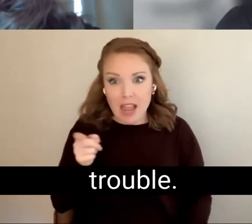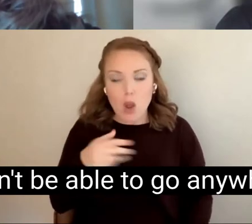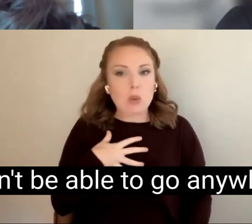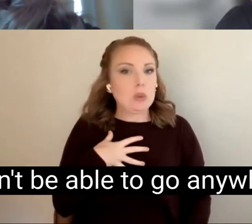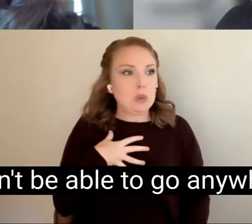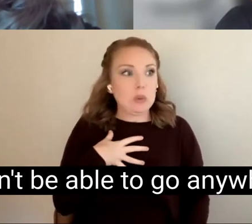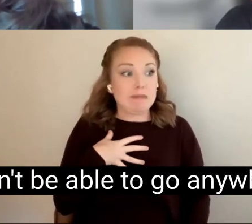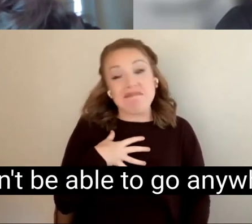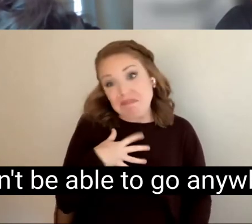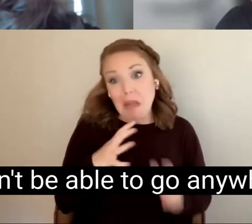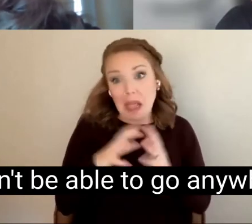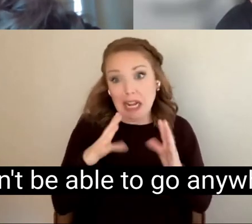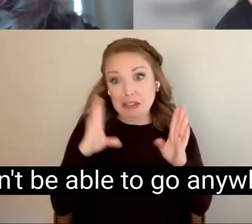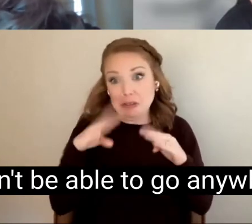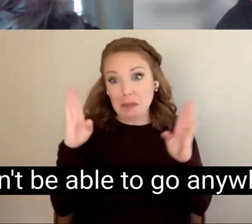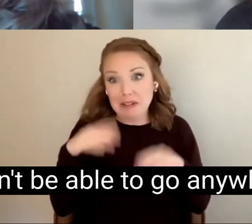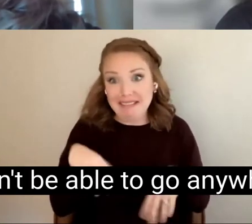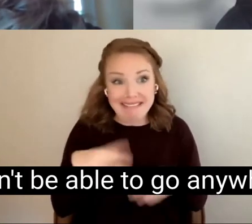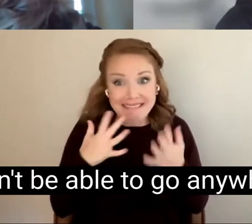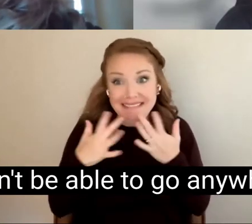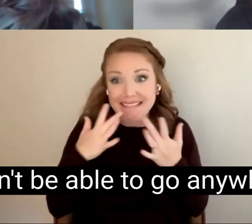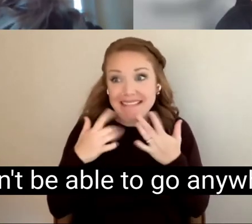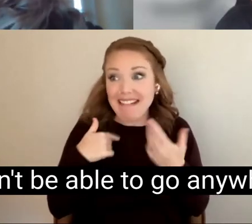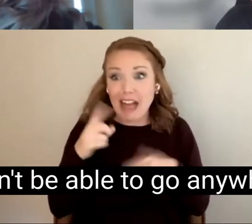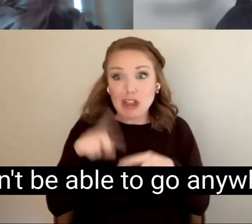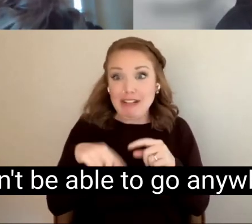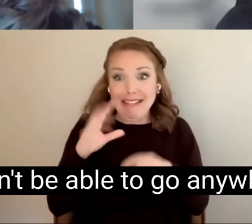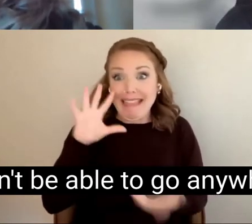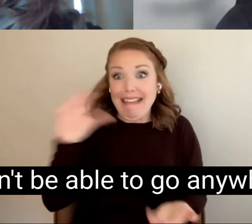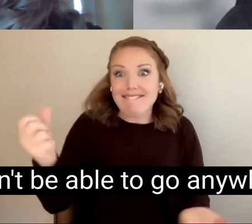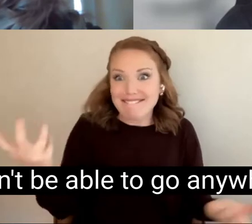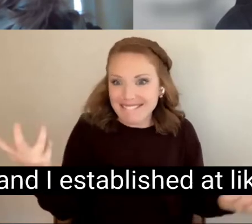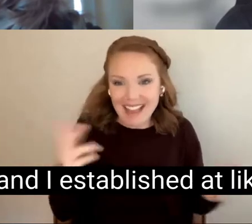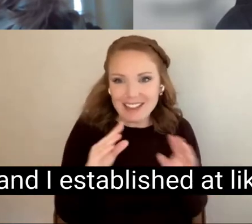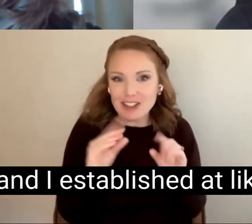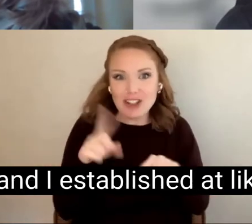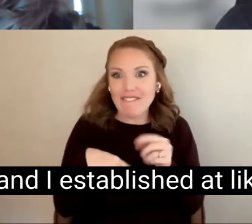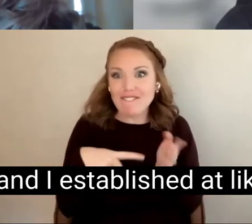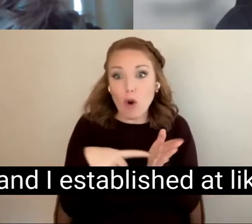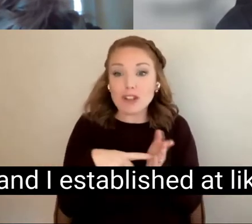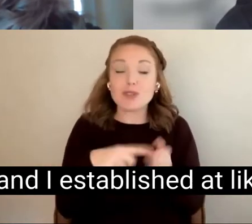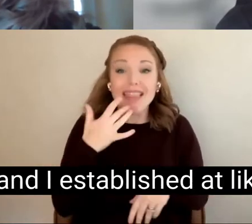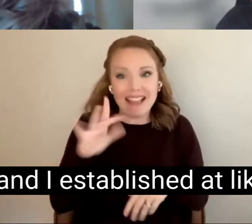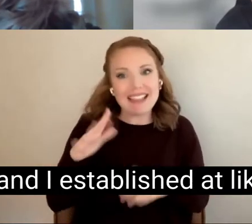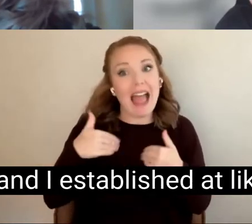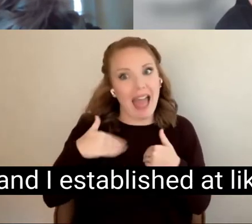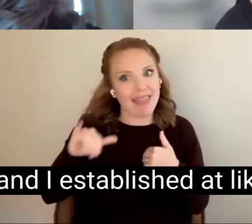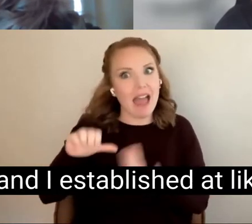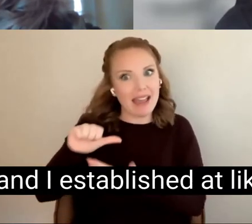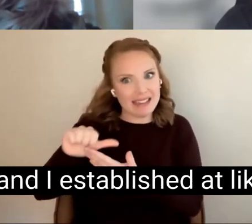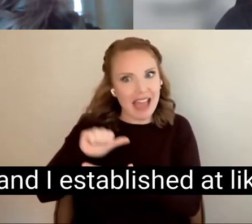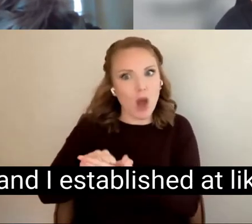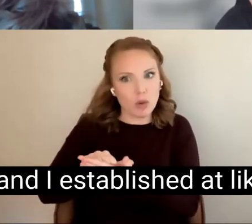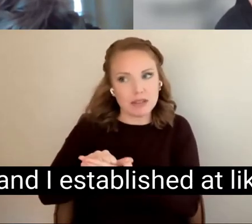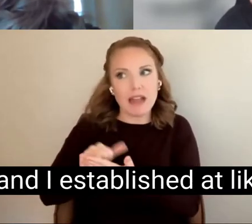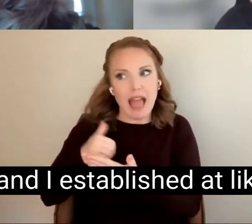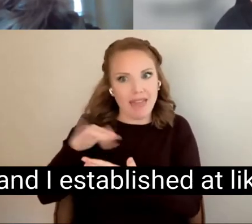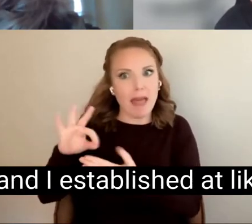I wouldn't be able to go anywhere, so I found and I established at like, a few